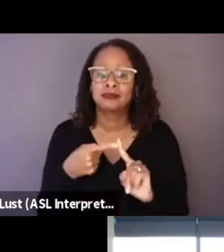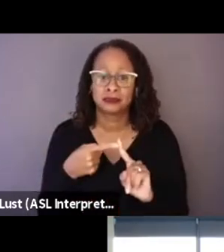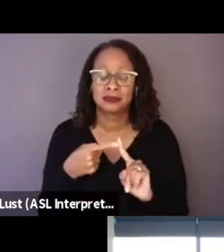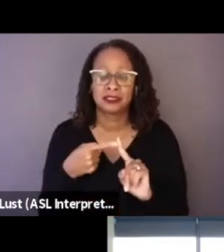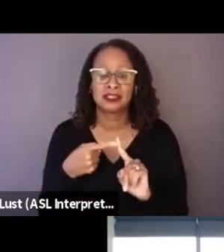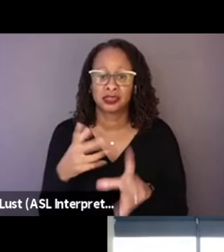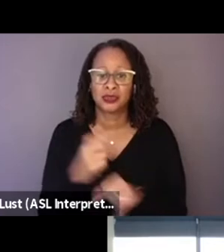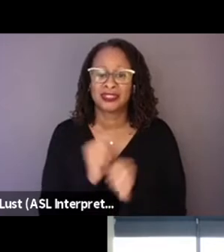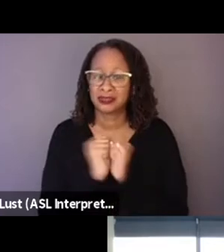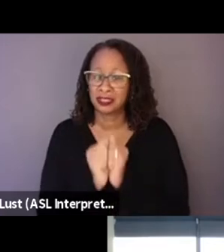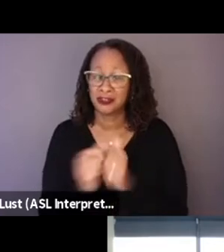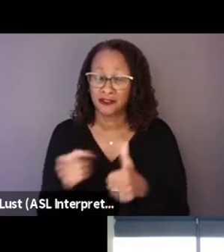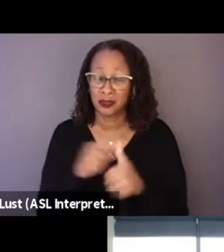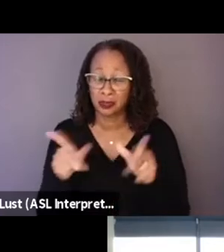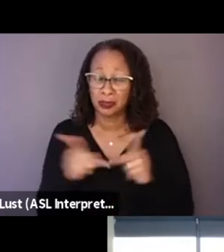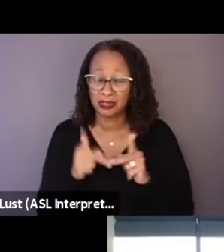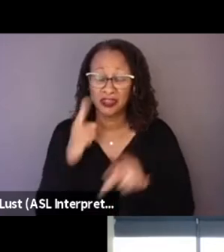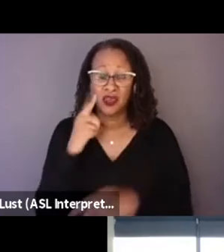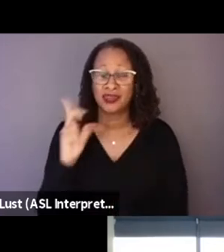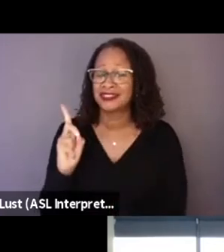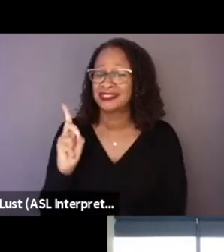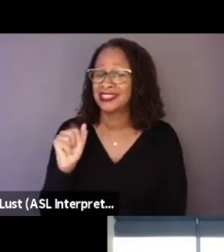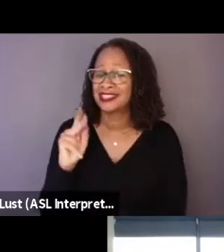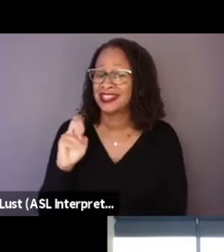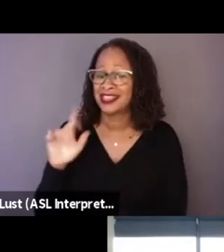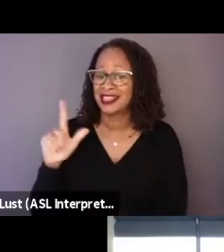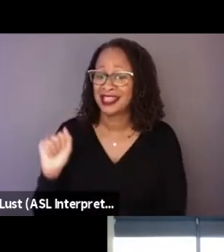for Daniela, Elena and myself.